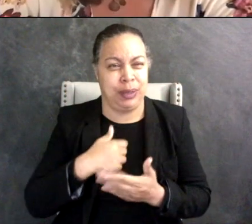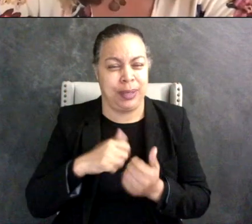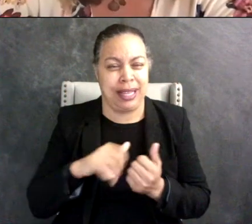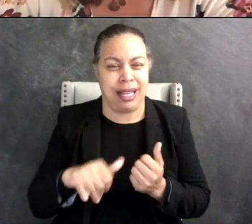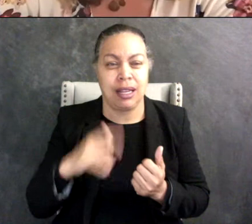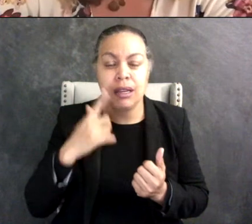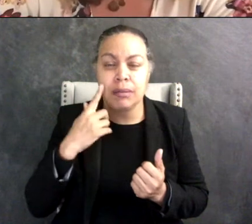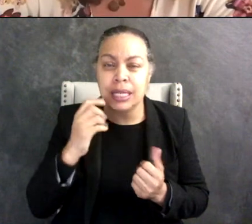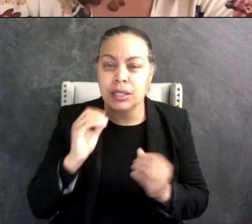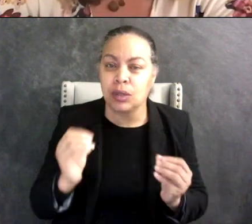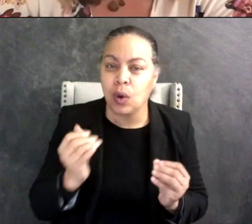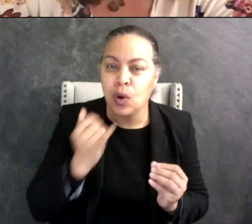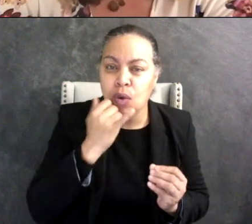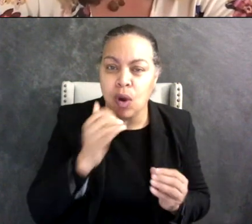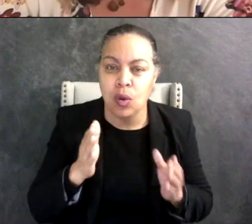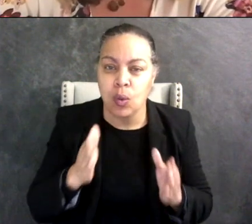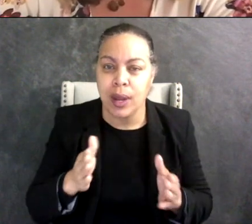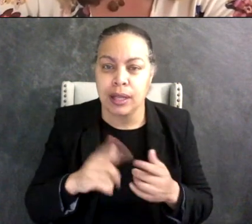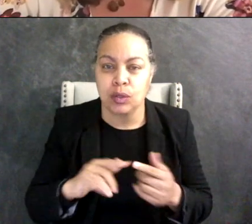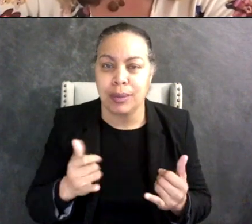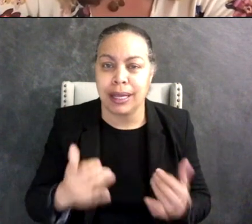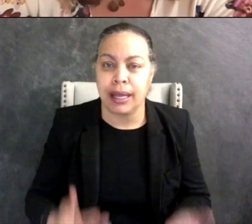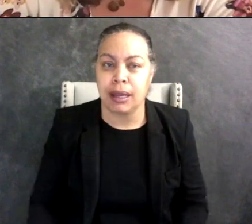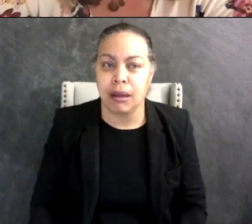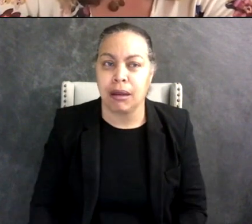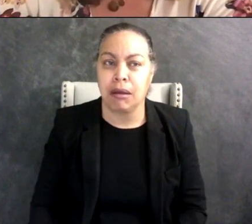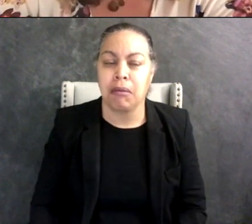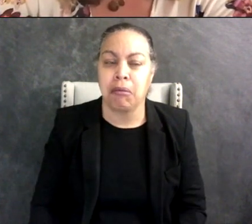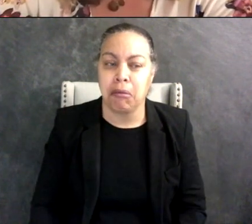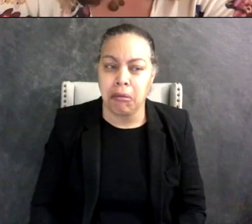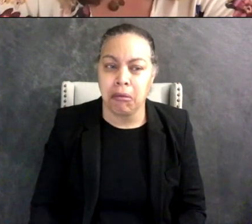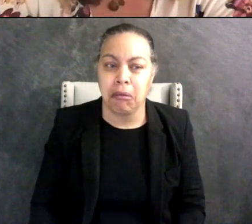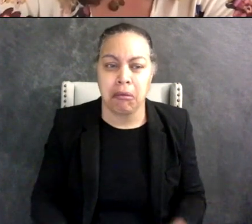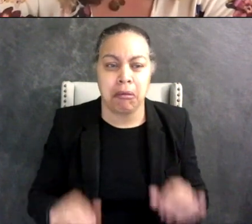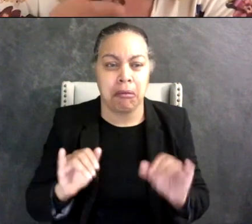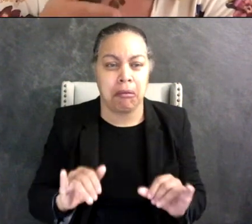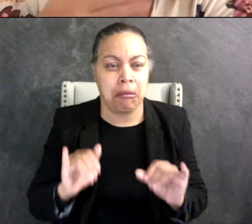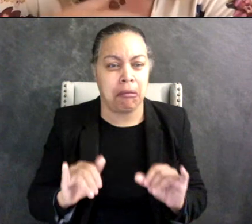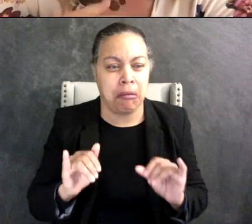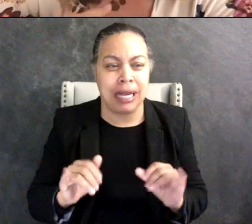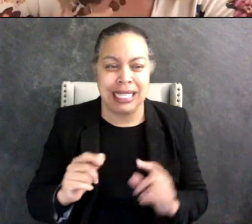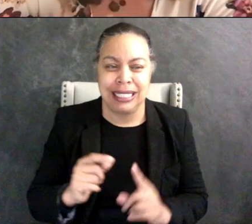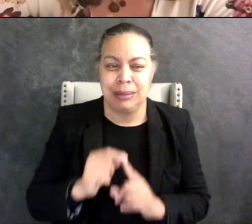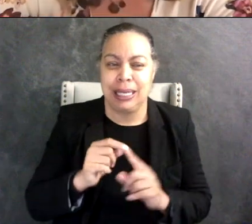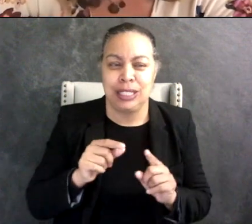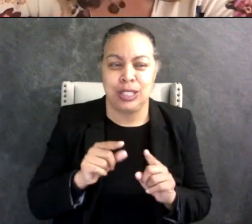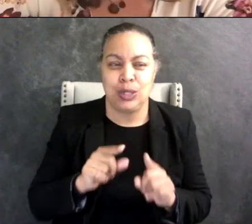a wrong way to play because you know especially like during the early intervention years,